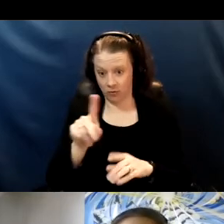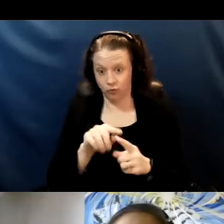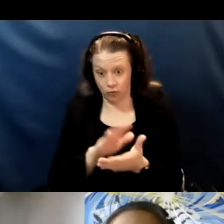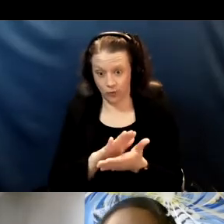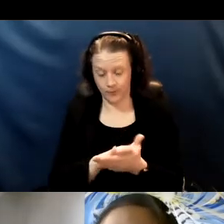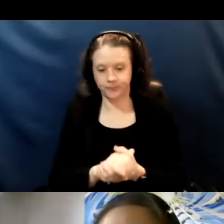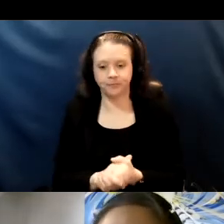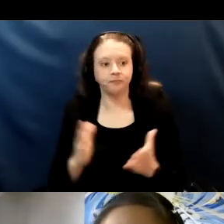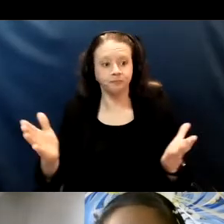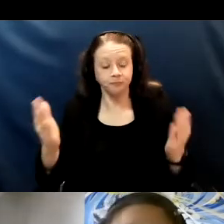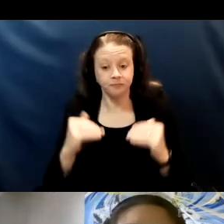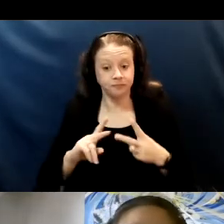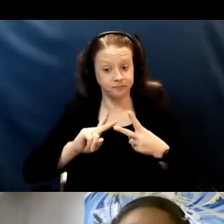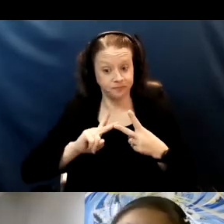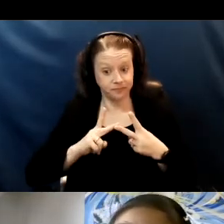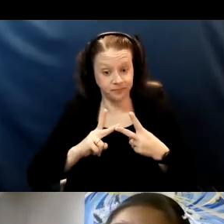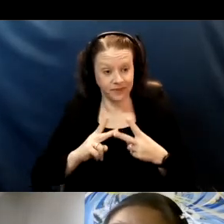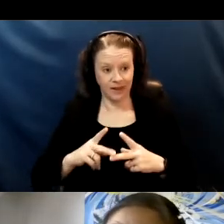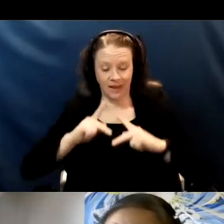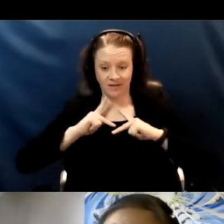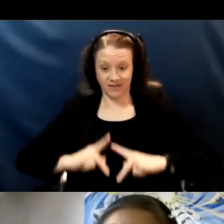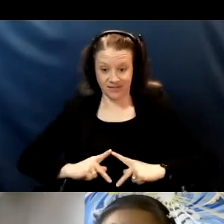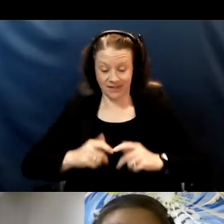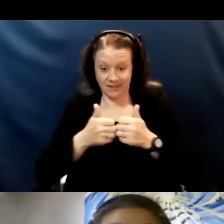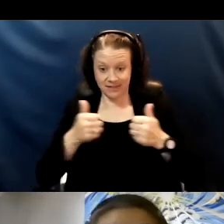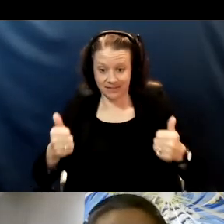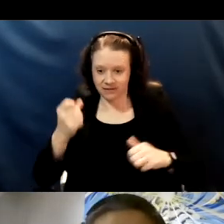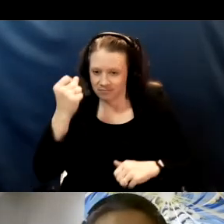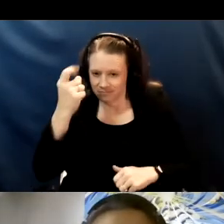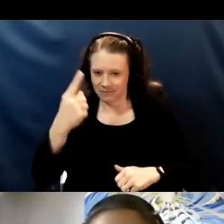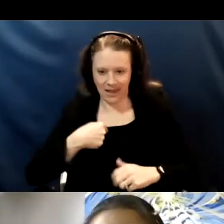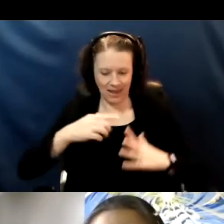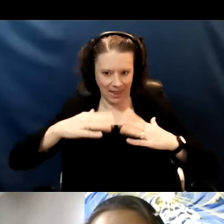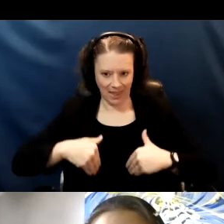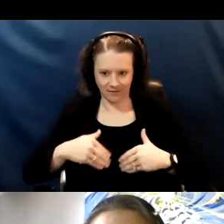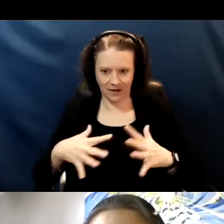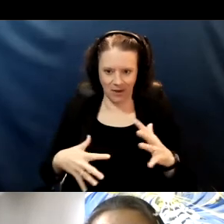Physically distance, and I have not updated this slide it's actually three feet apart now.